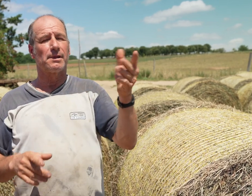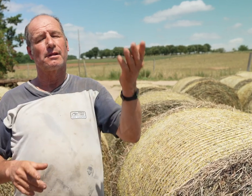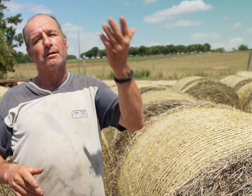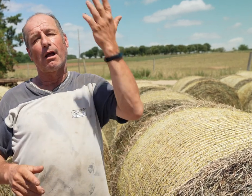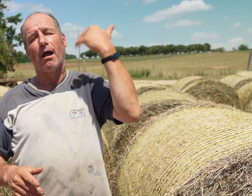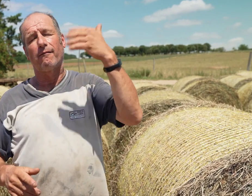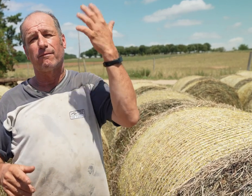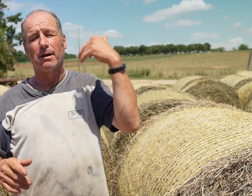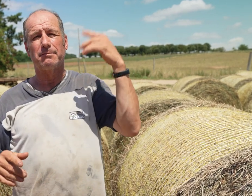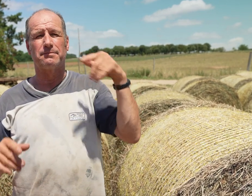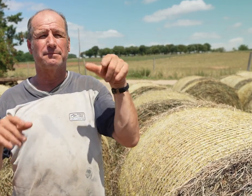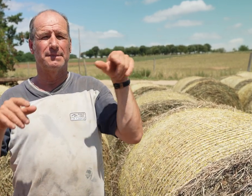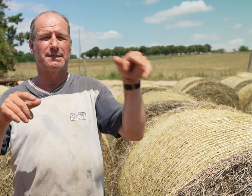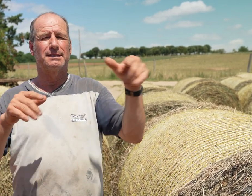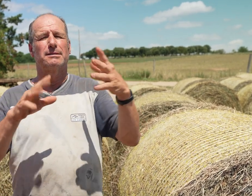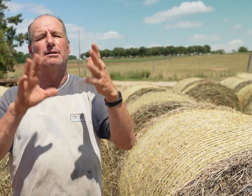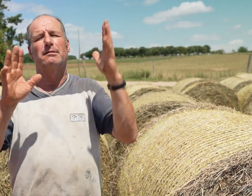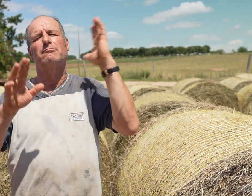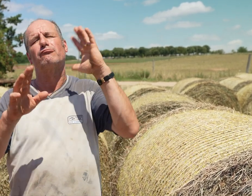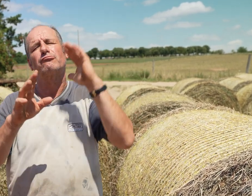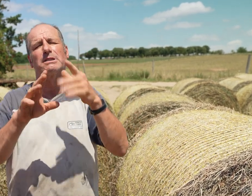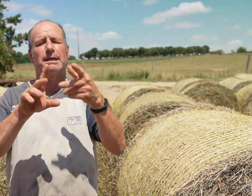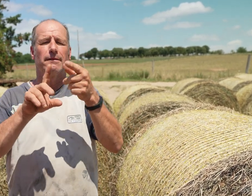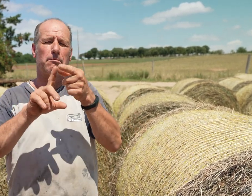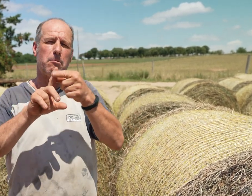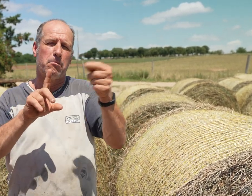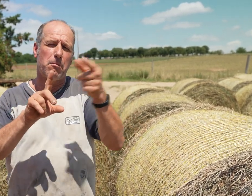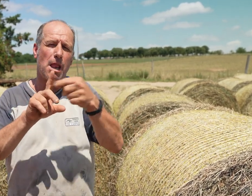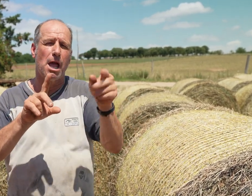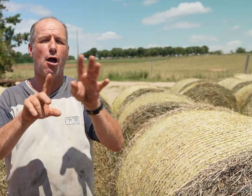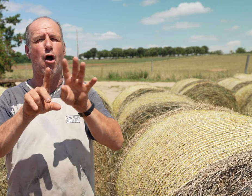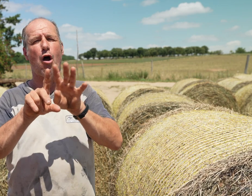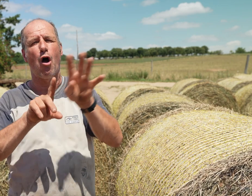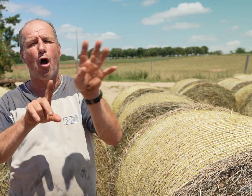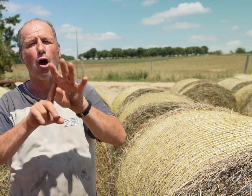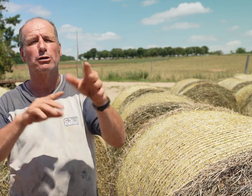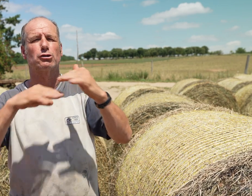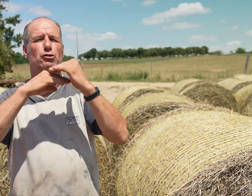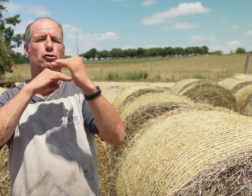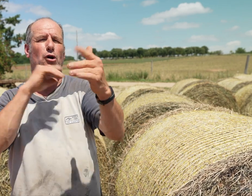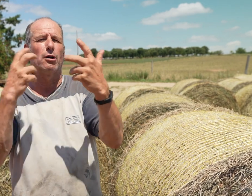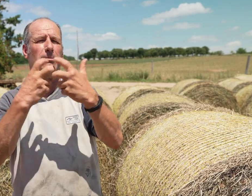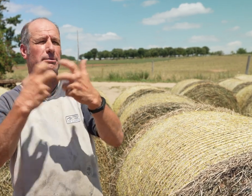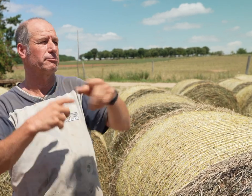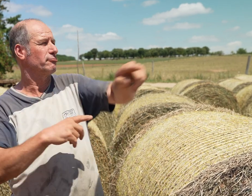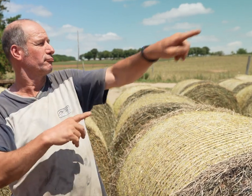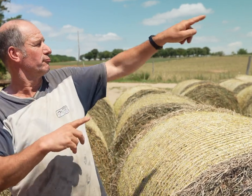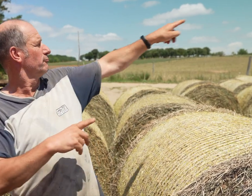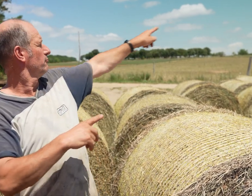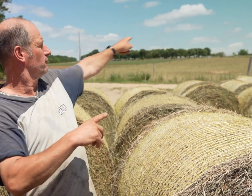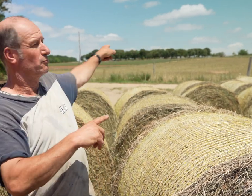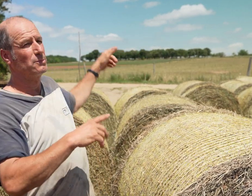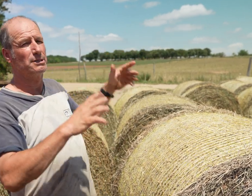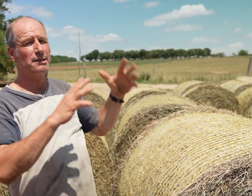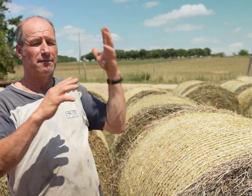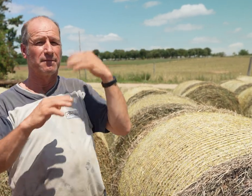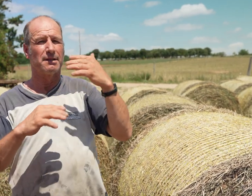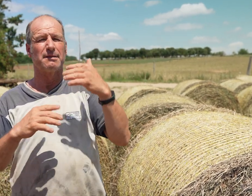I used to grow grain, wheat, and other crops around here.